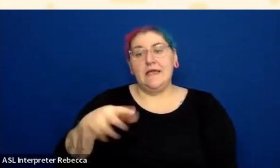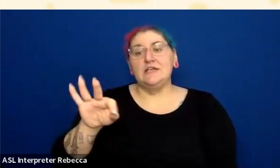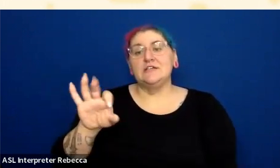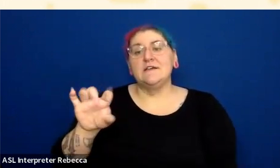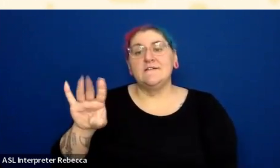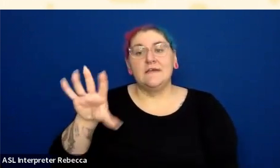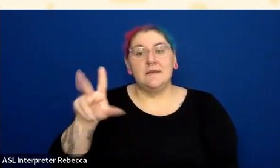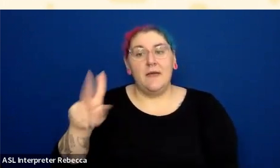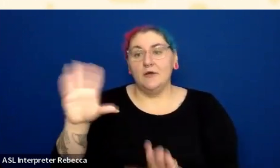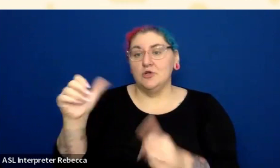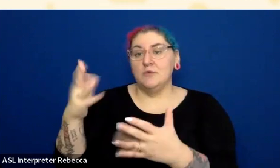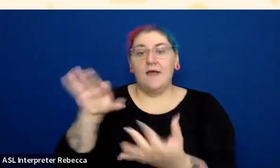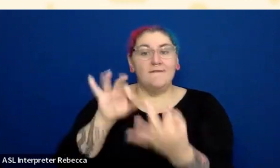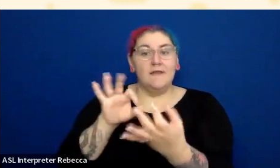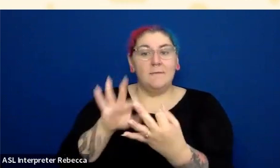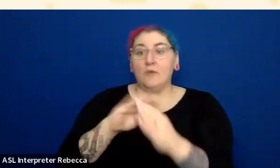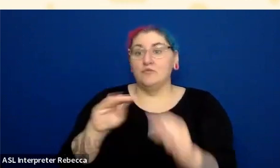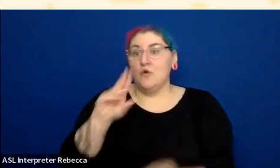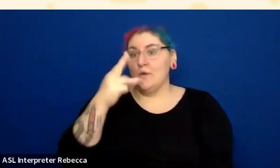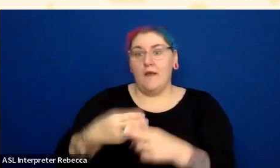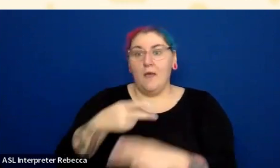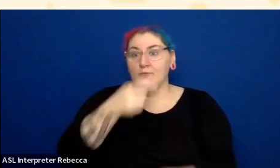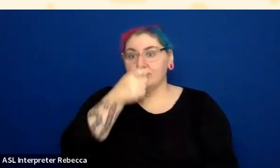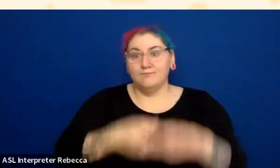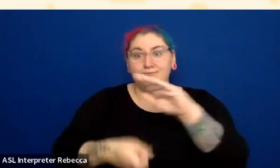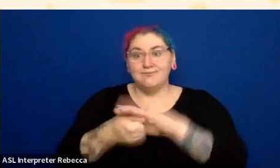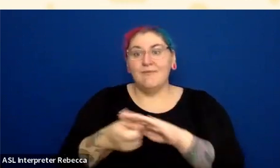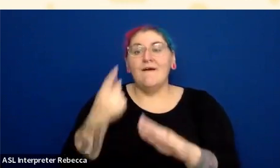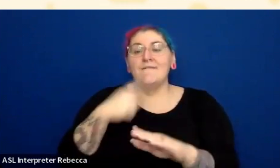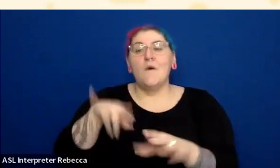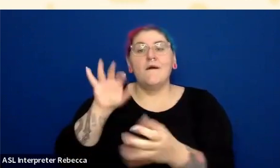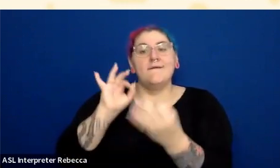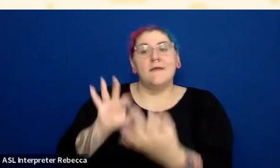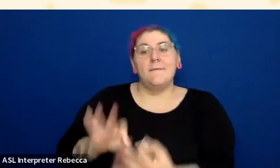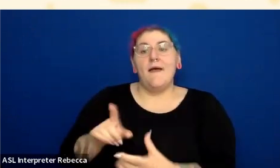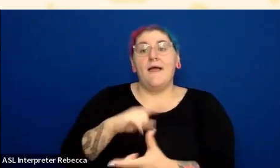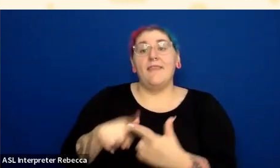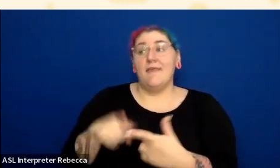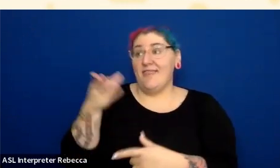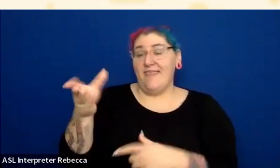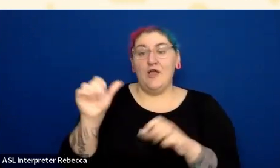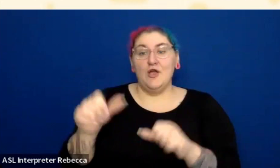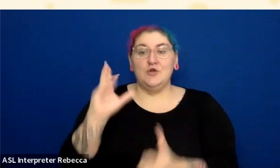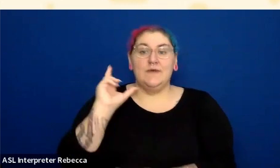for our speakers on their presentations, and while you're there, you can enter to win a T-shirt.